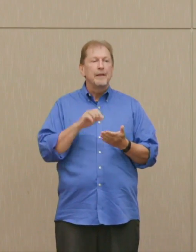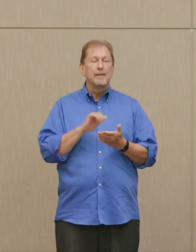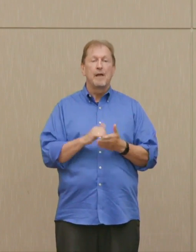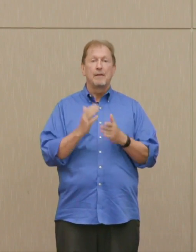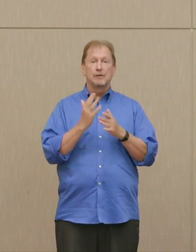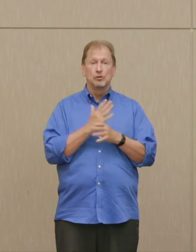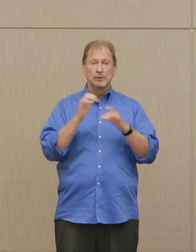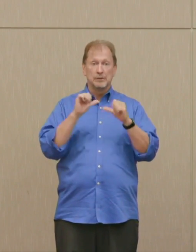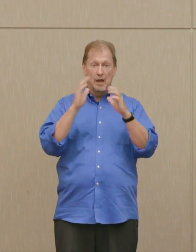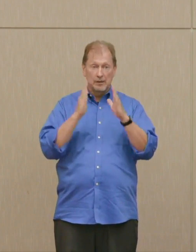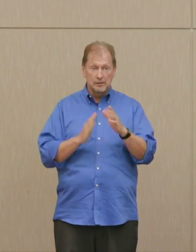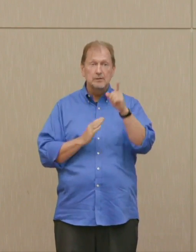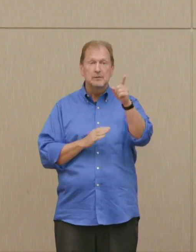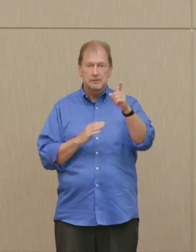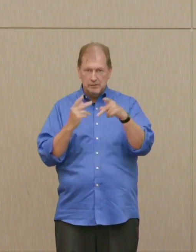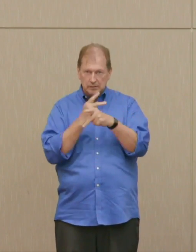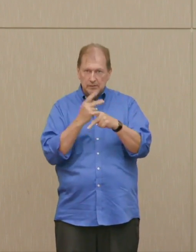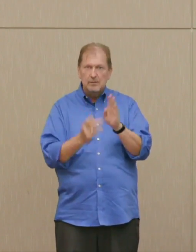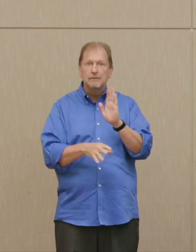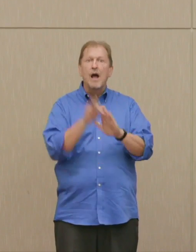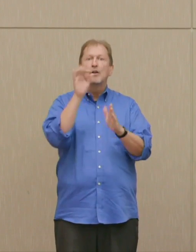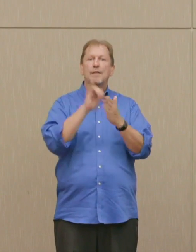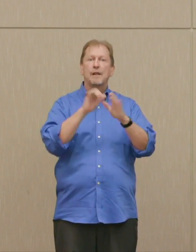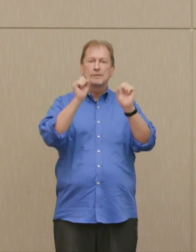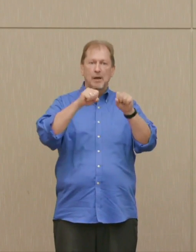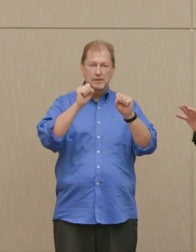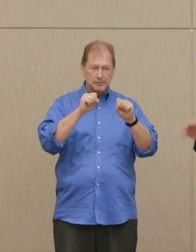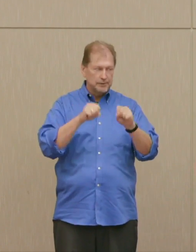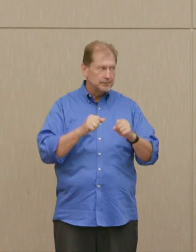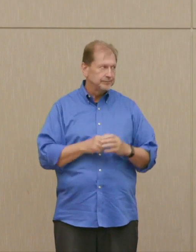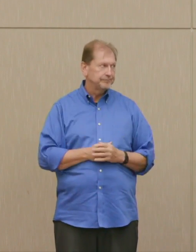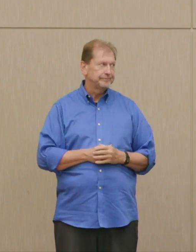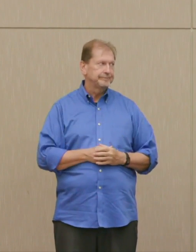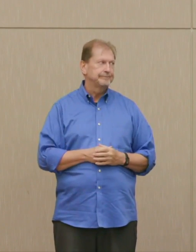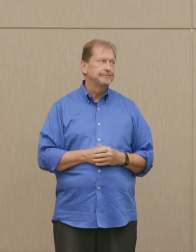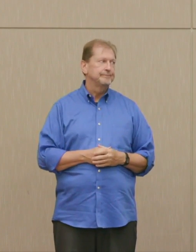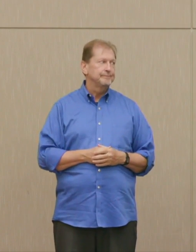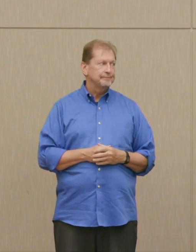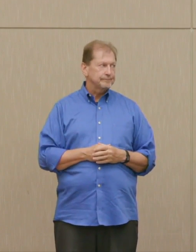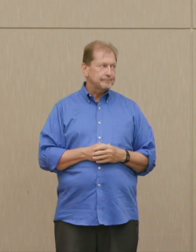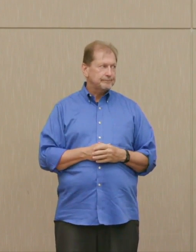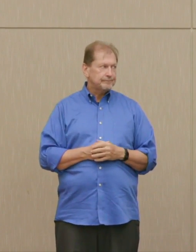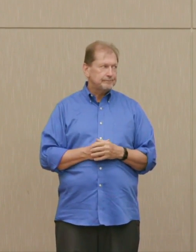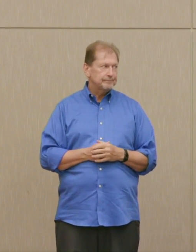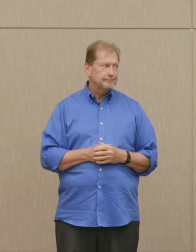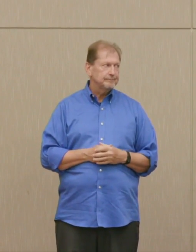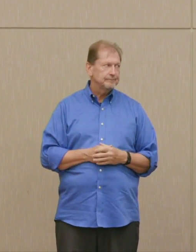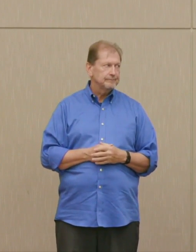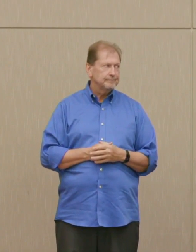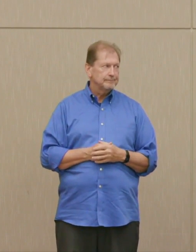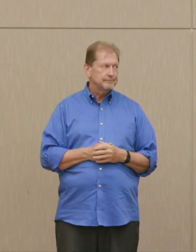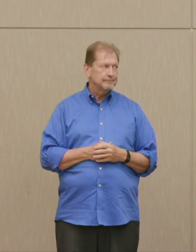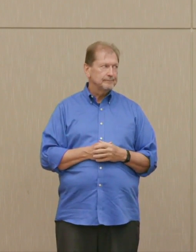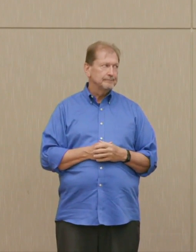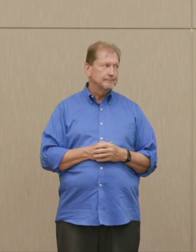that this was possible, then it went underground. Dr. Ellsberg: Okay.